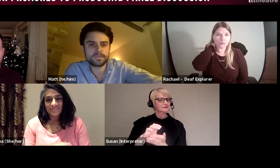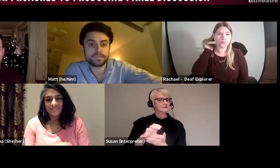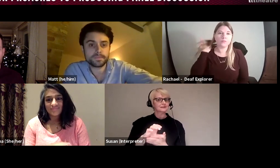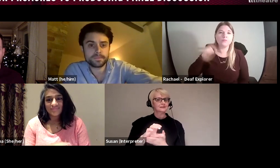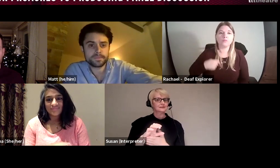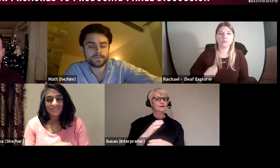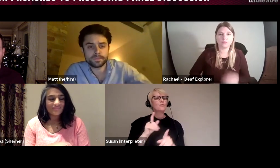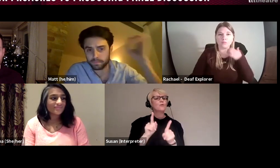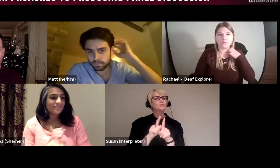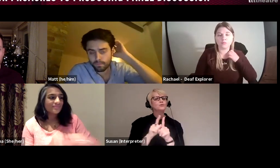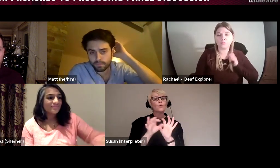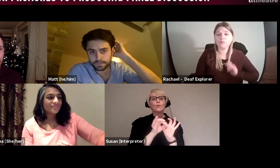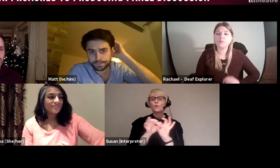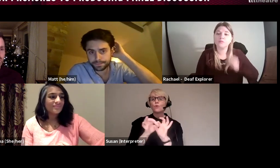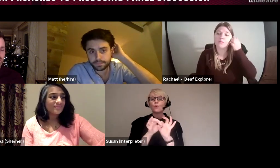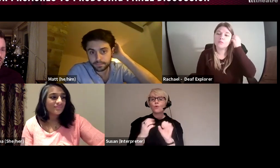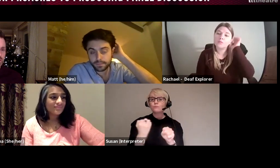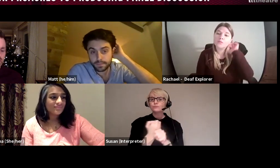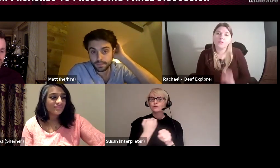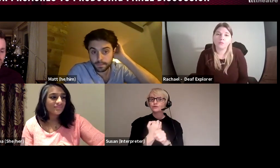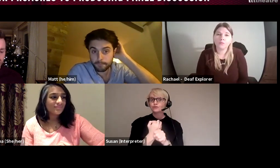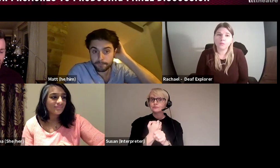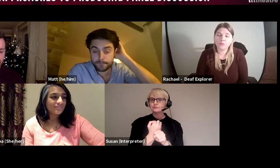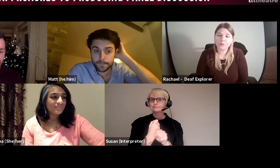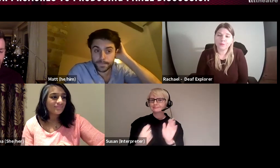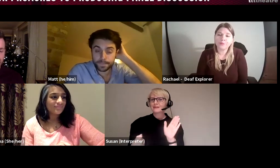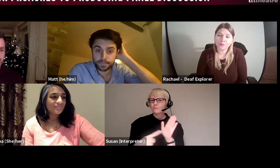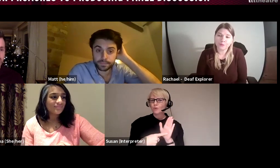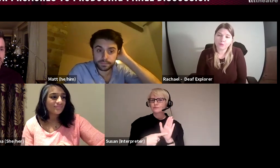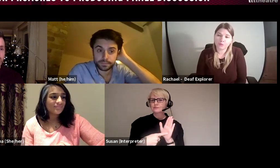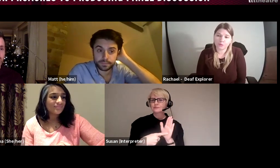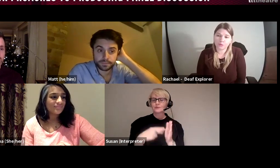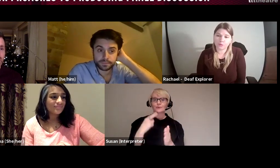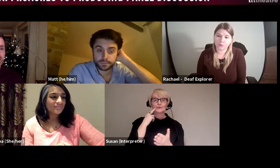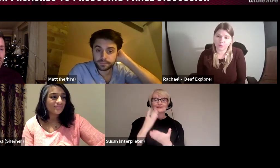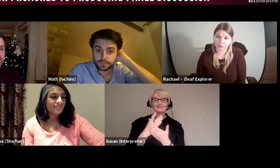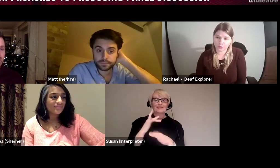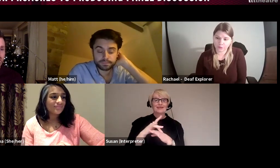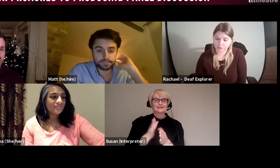too are really important, and Deafinitely Theatre are excited to work with Paines Plough next year